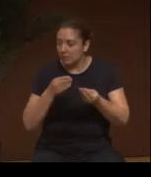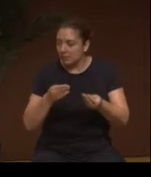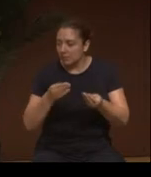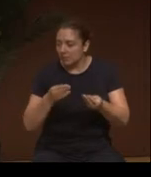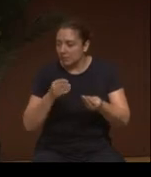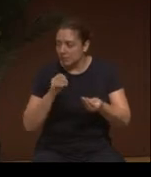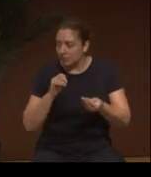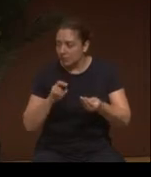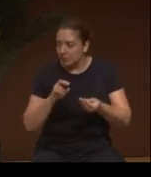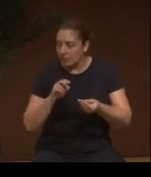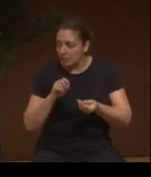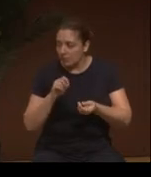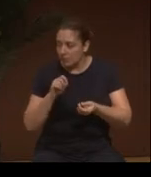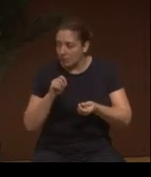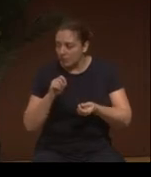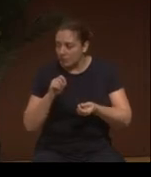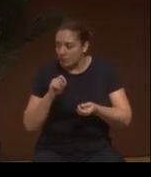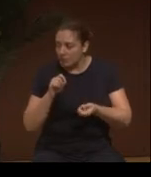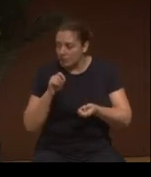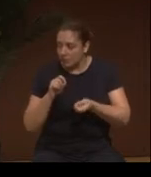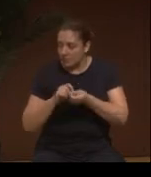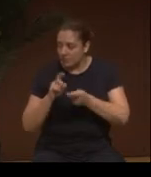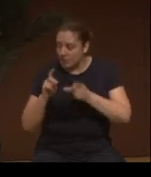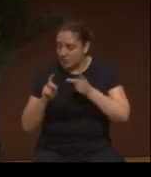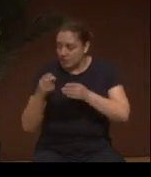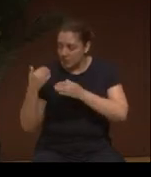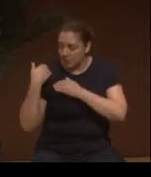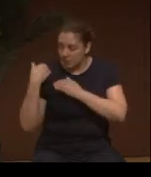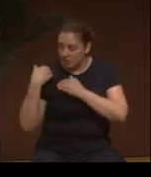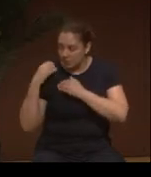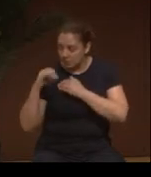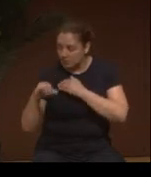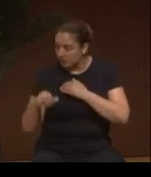Was it big, or was it like certain important people had to be in charge of it?